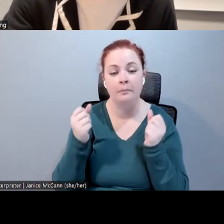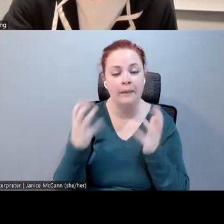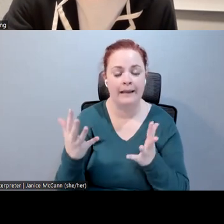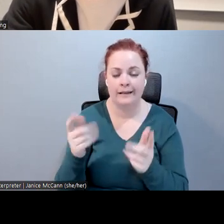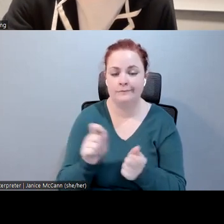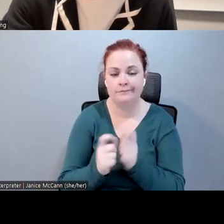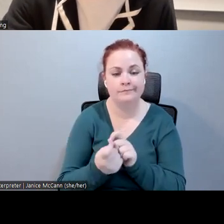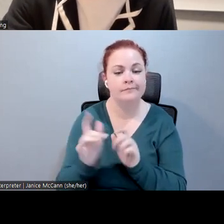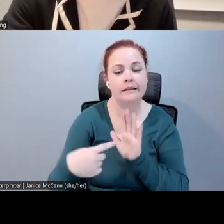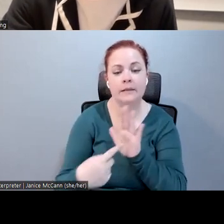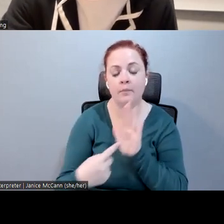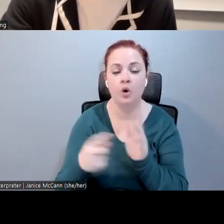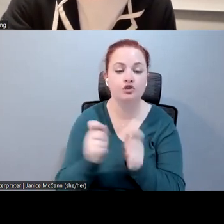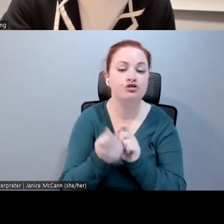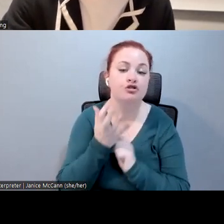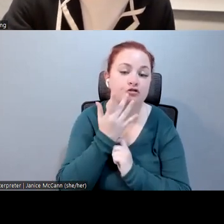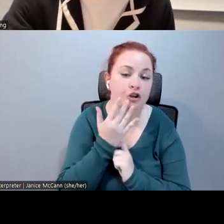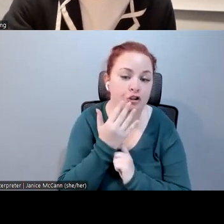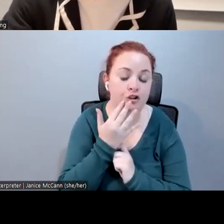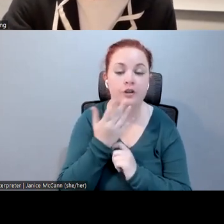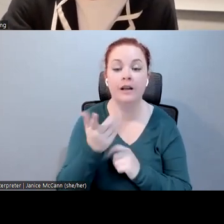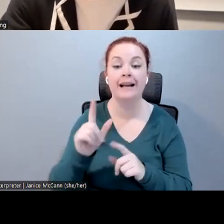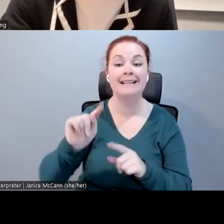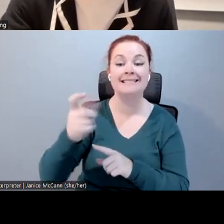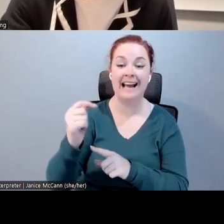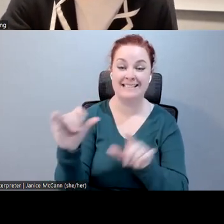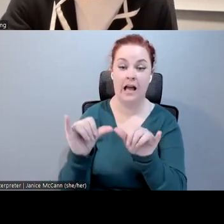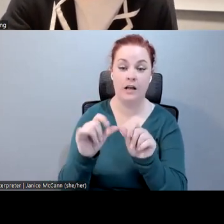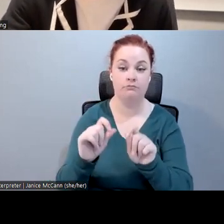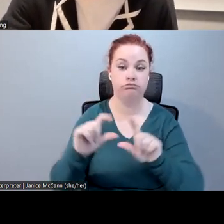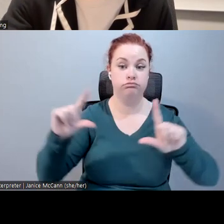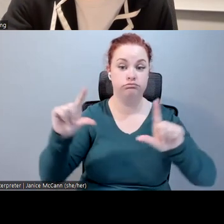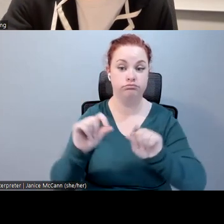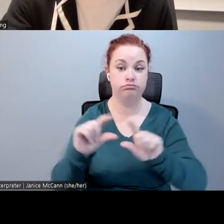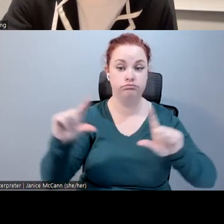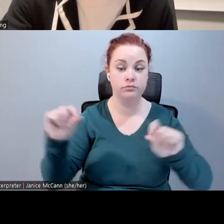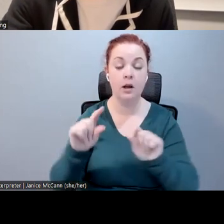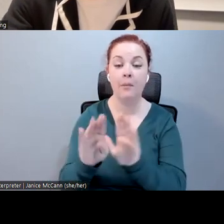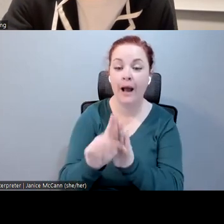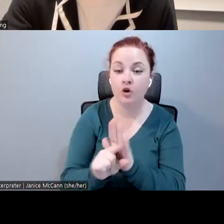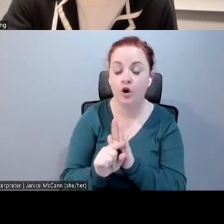color, in text size, in backgrounds, to create a legible